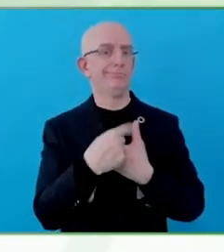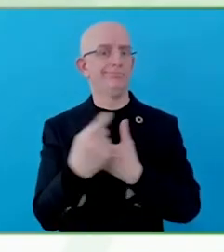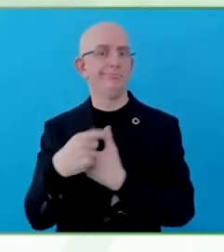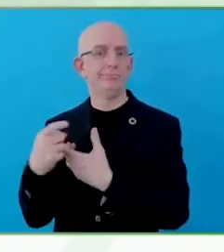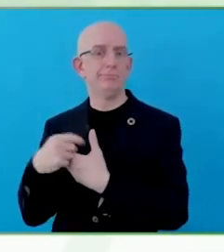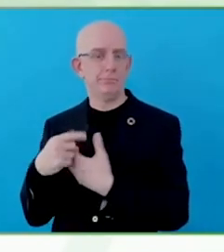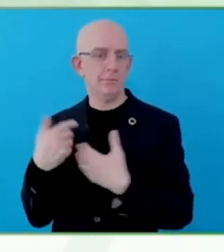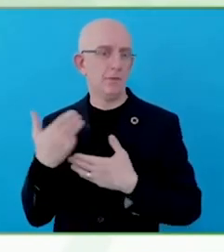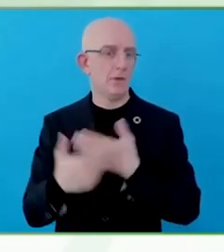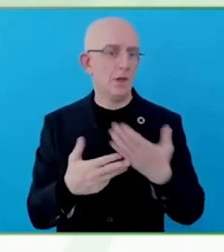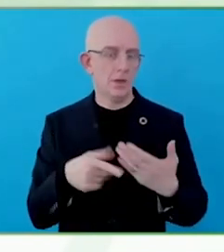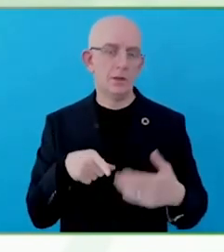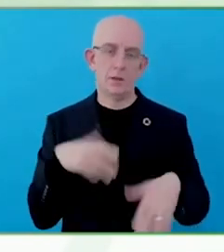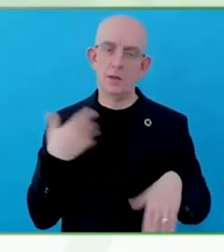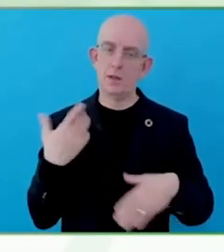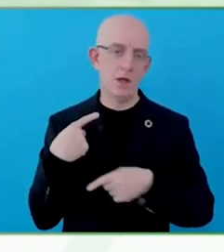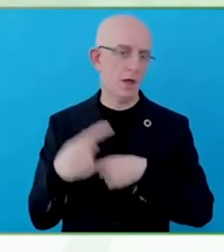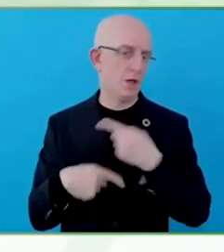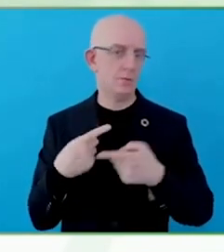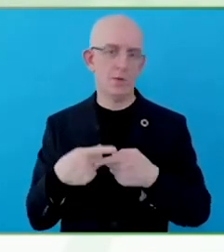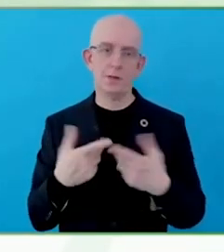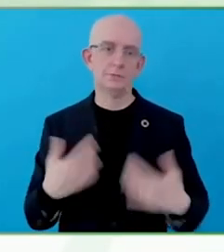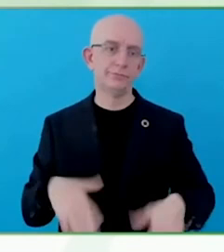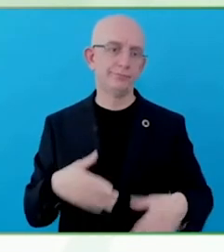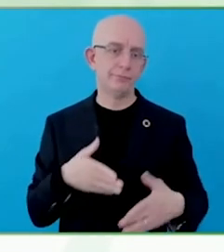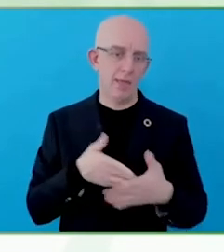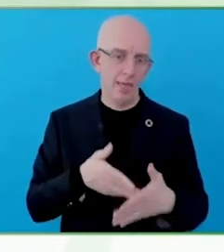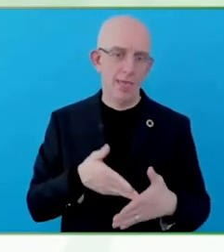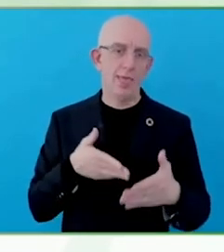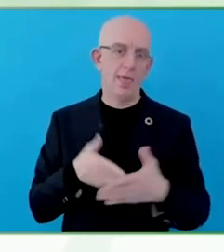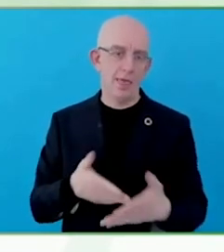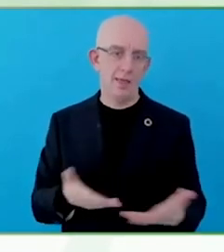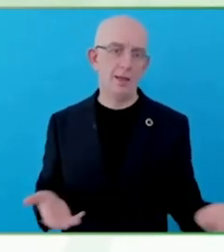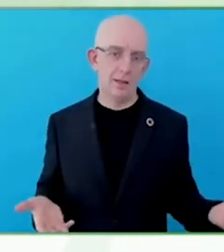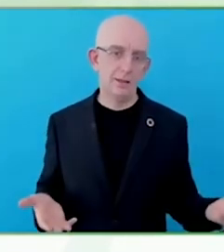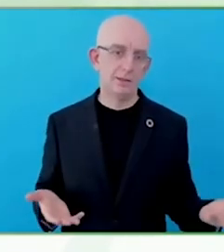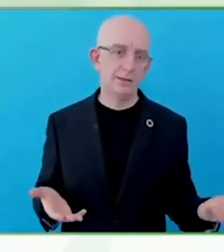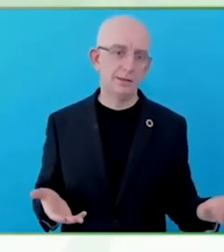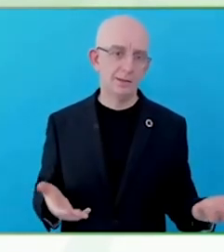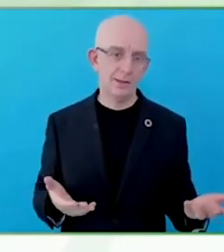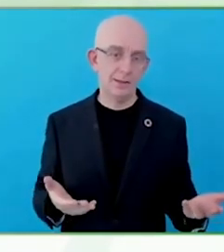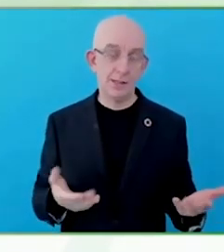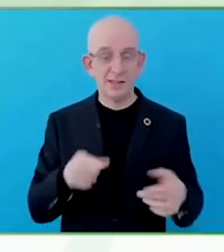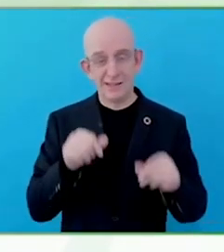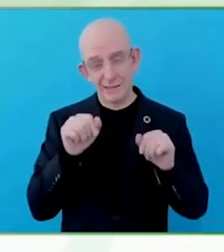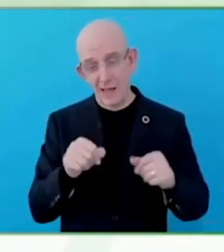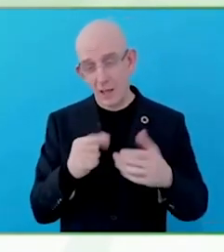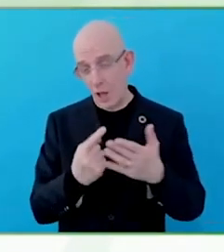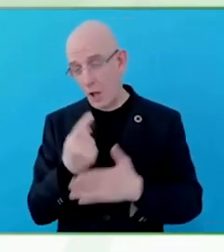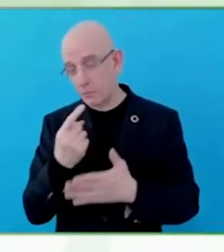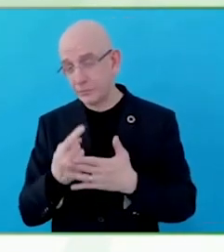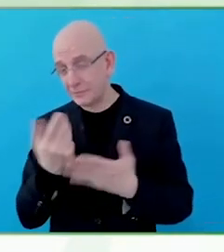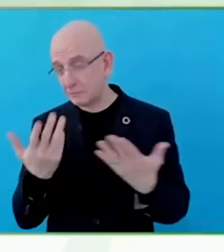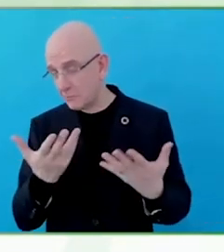By the way, are you from Austria? I'm is really Israeli. I'm working with the Zero Project.